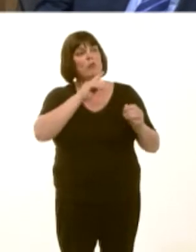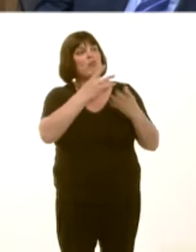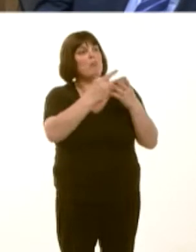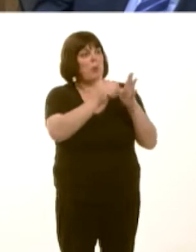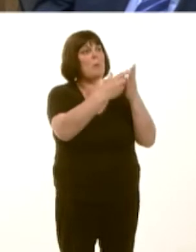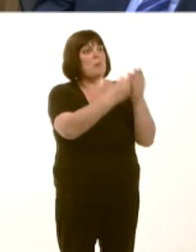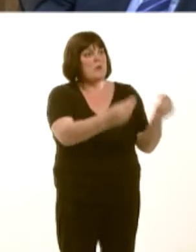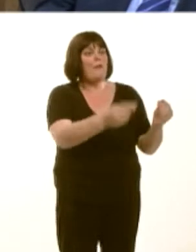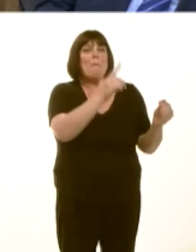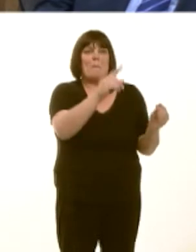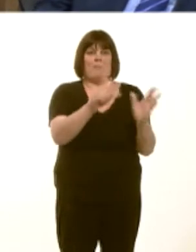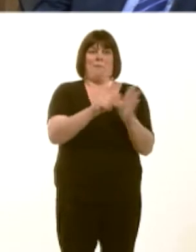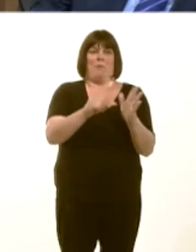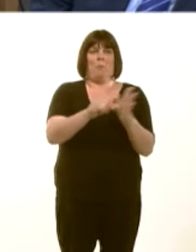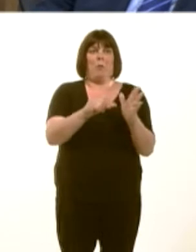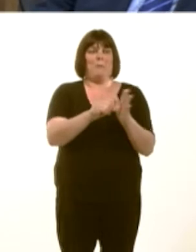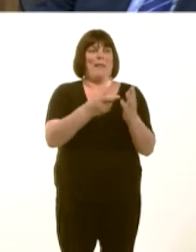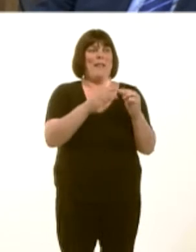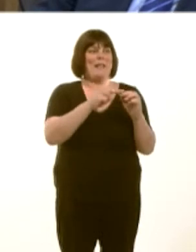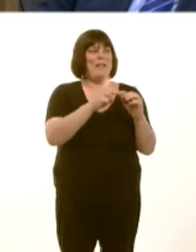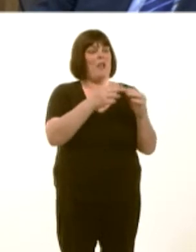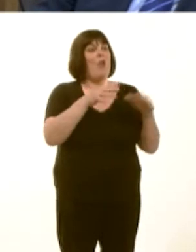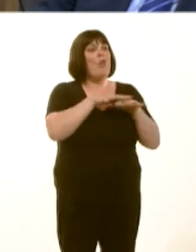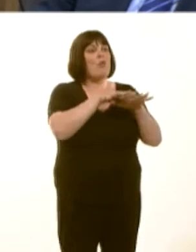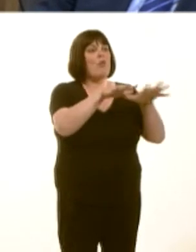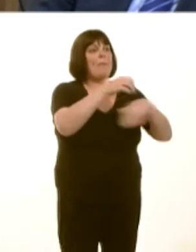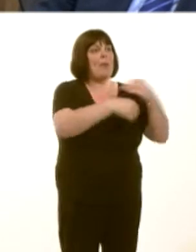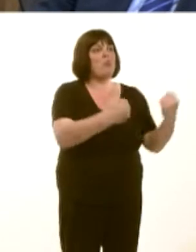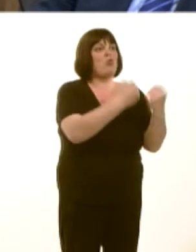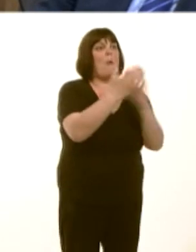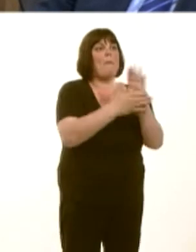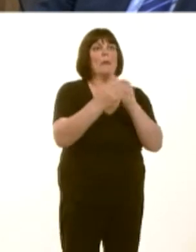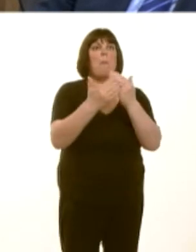The difficulty is, of course, if you strengthen the grid, quite often it means bigger pylons